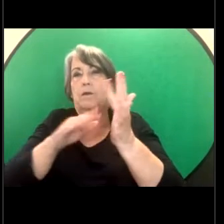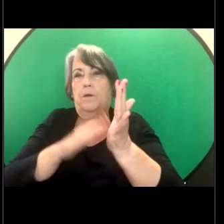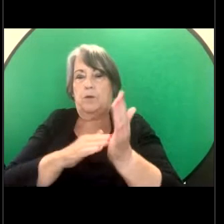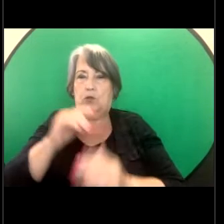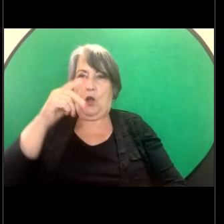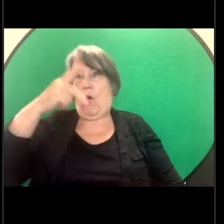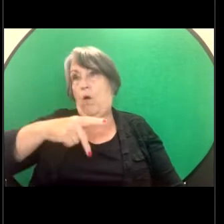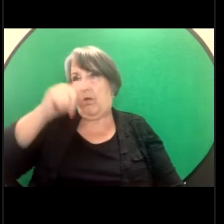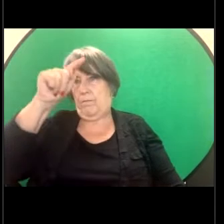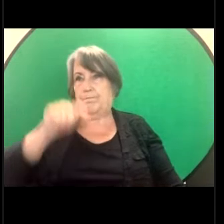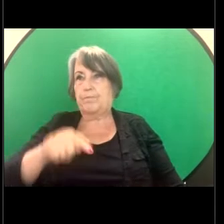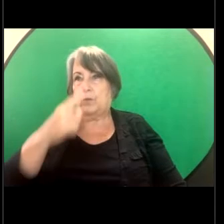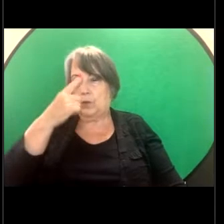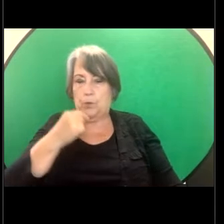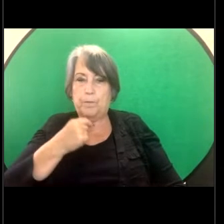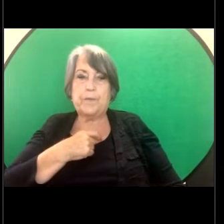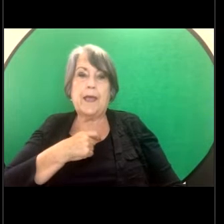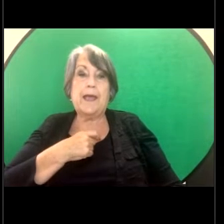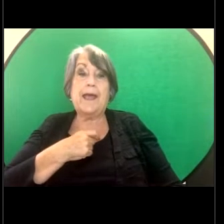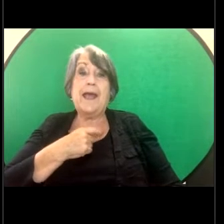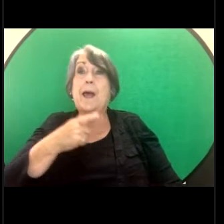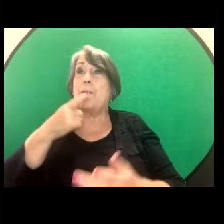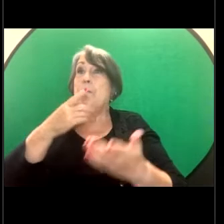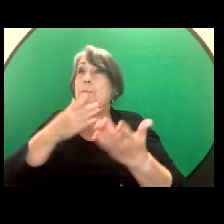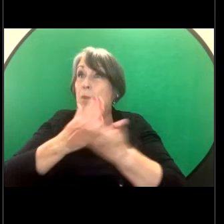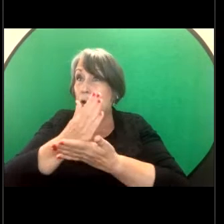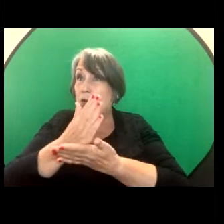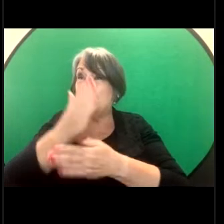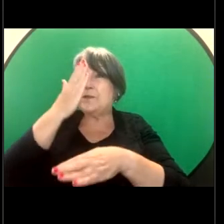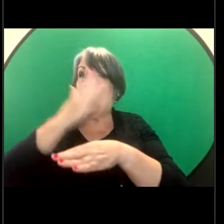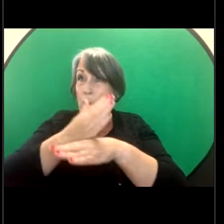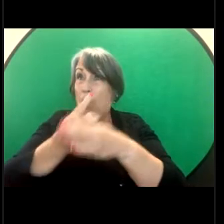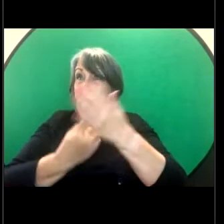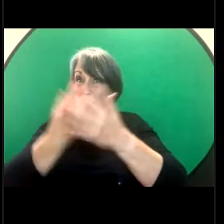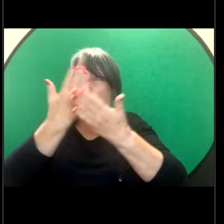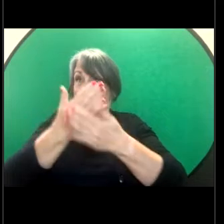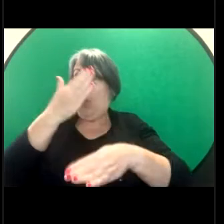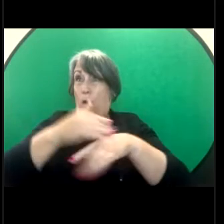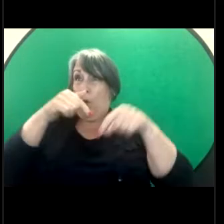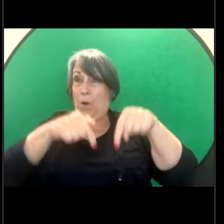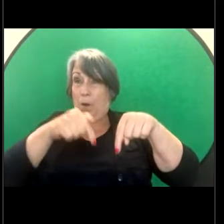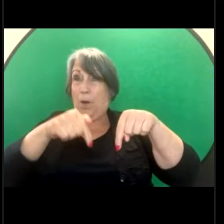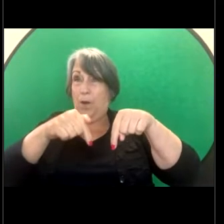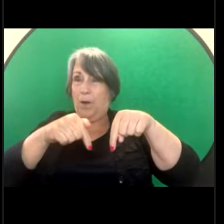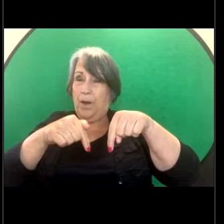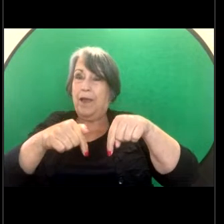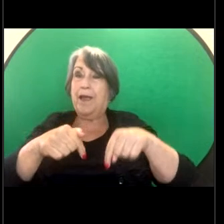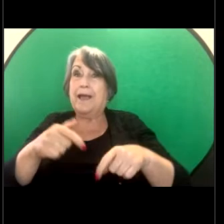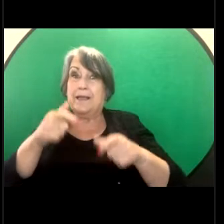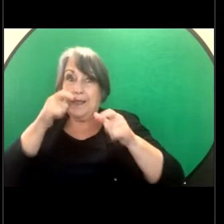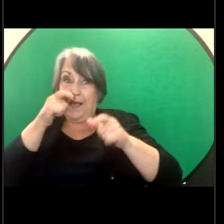lastly, because it's happened at work then there is a question on vicarious liability, whether or